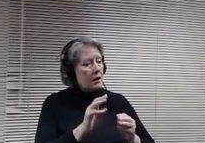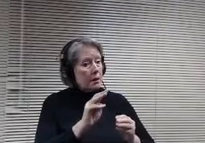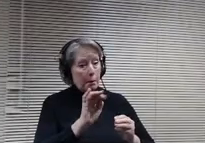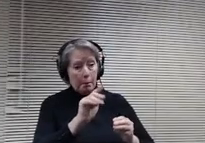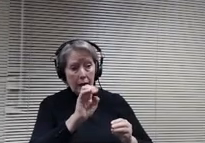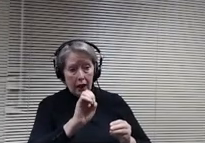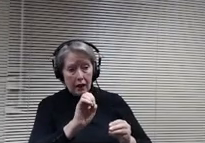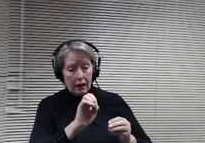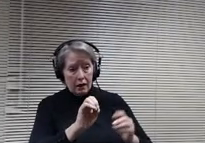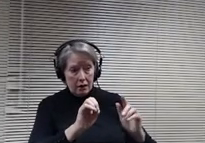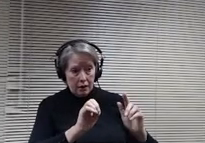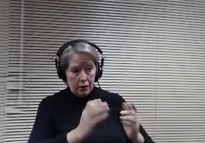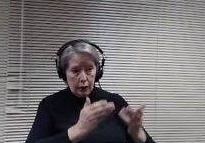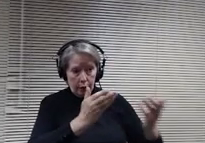Any questions or comments?